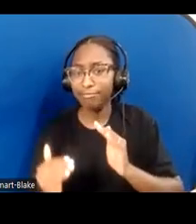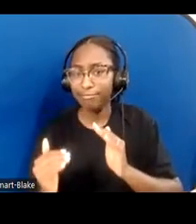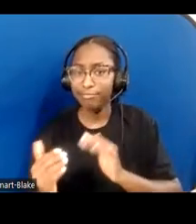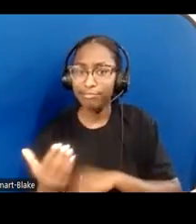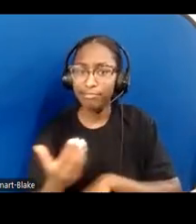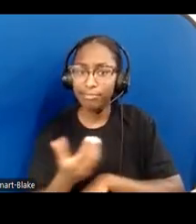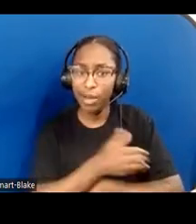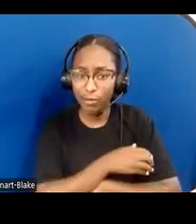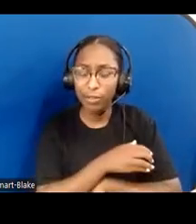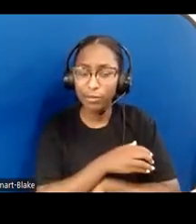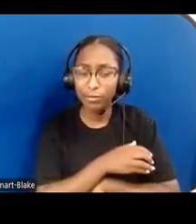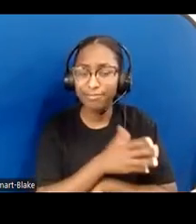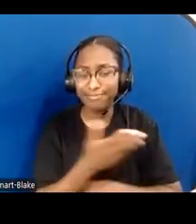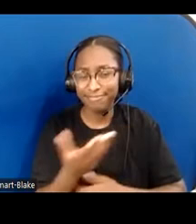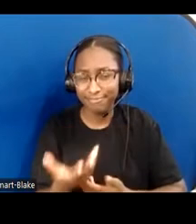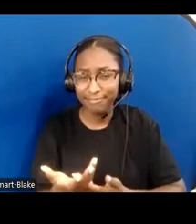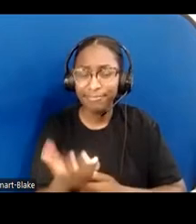and grants certain people more power.